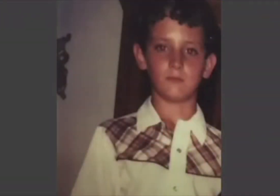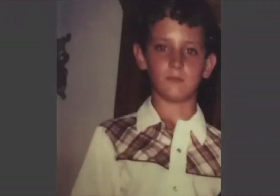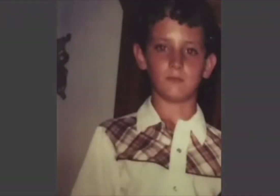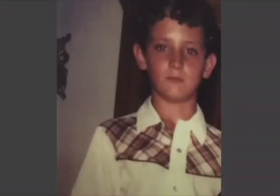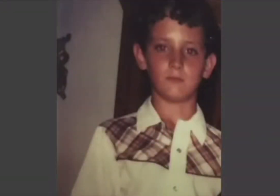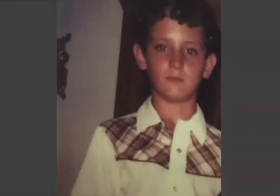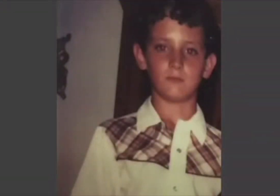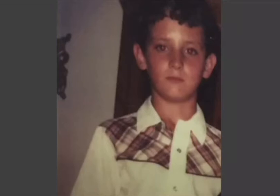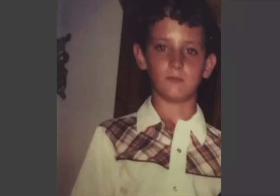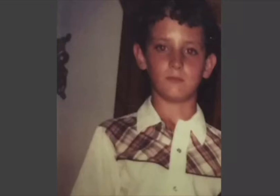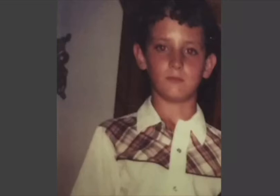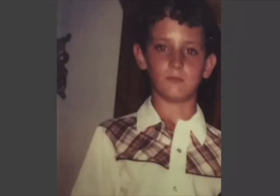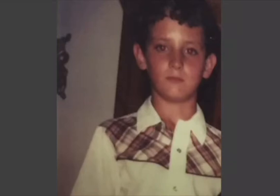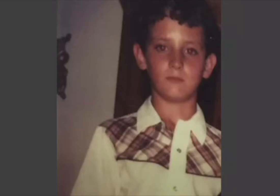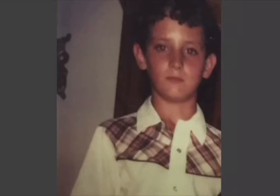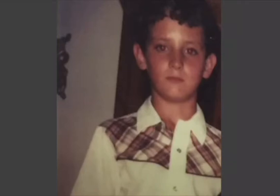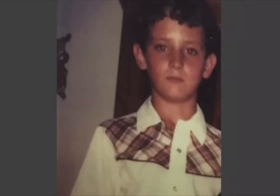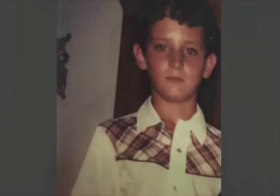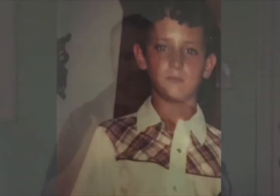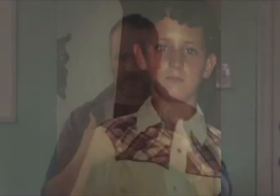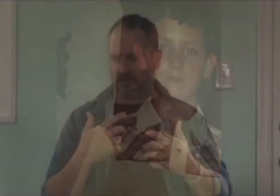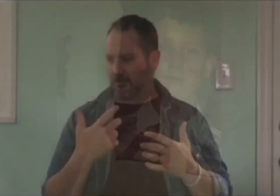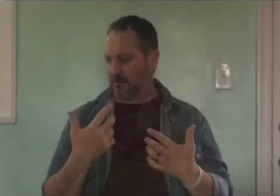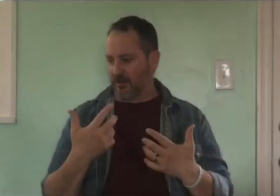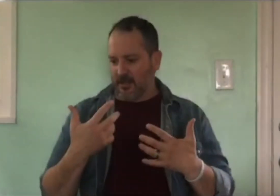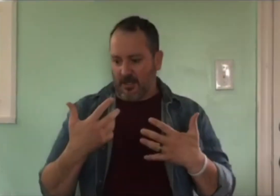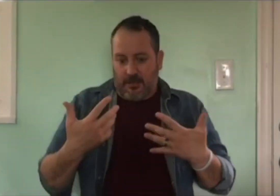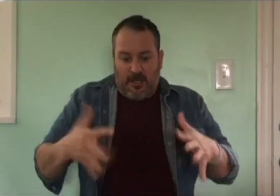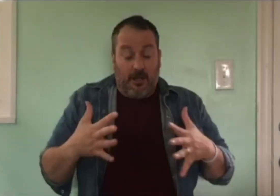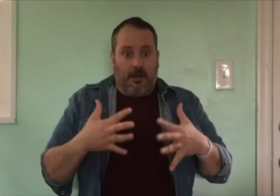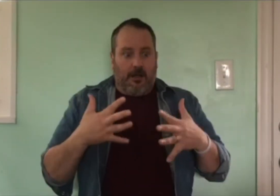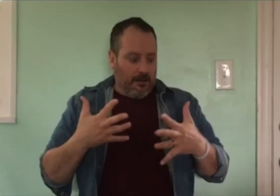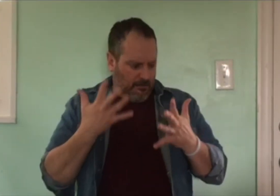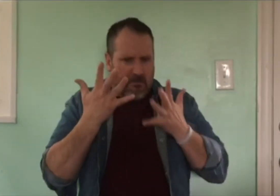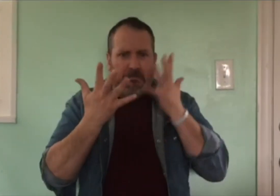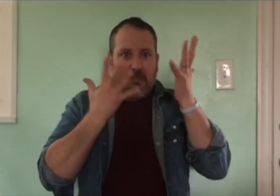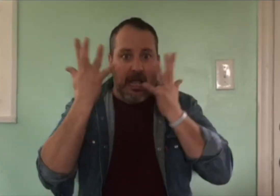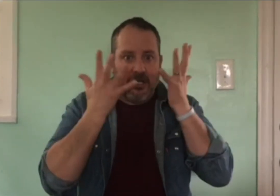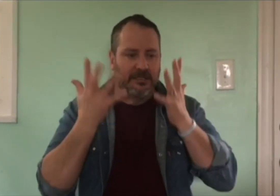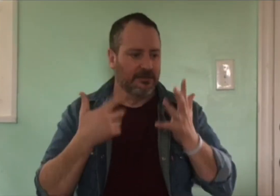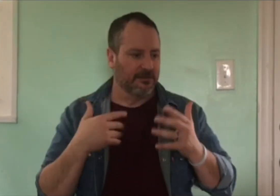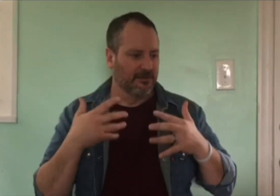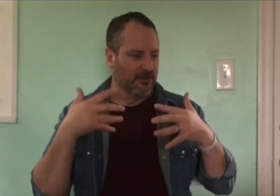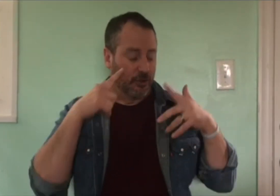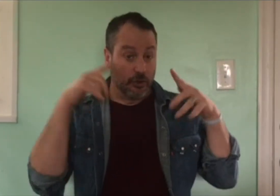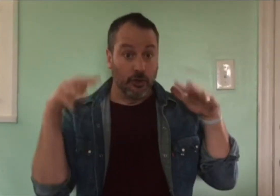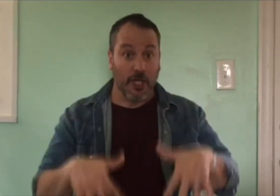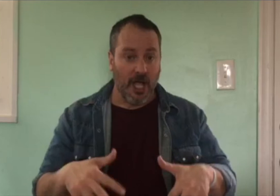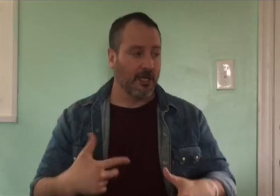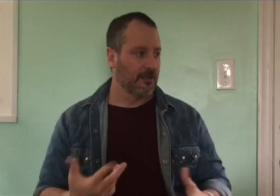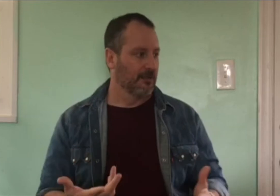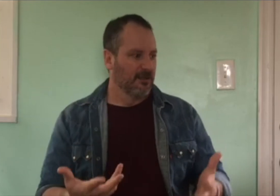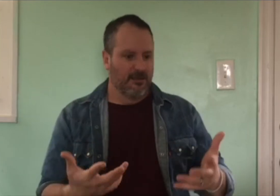At that point, the words “FAG” colonized my mind. I was traumatized. When the next day came, my mother did exactly what she did every morning.